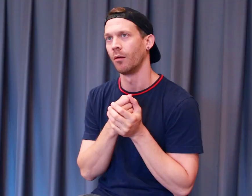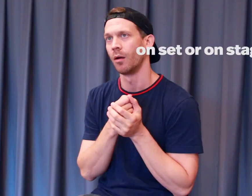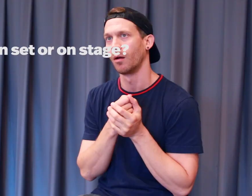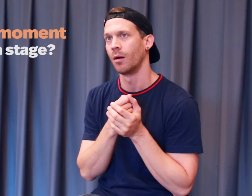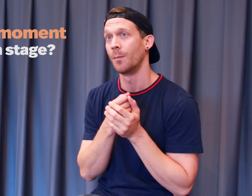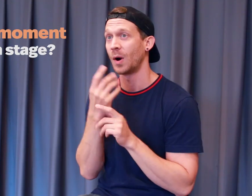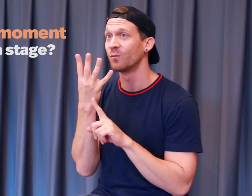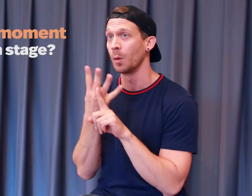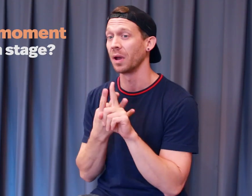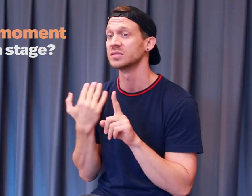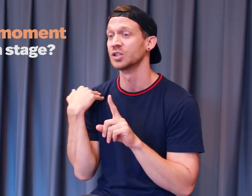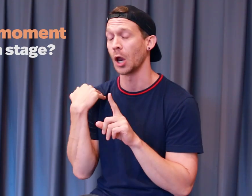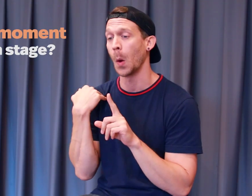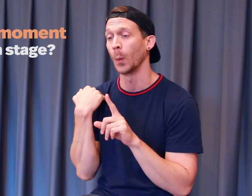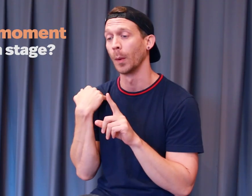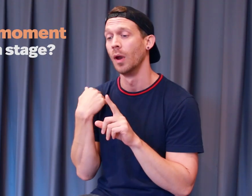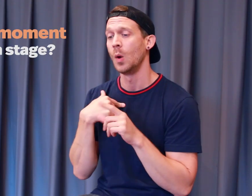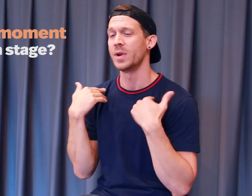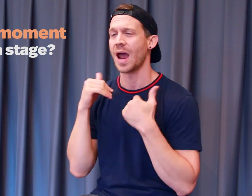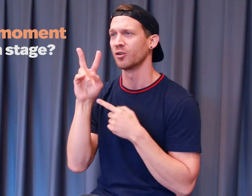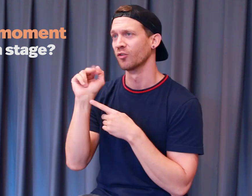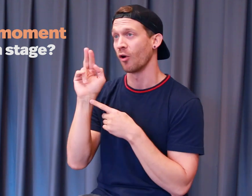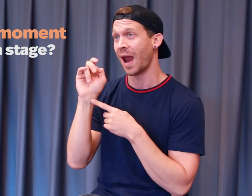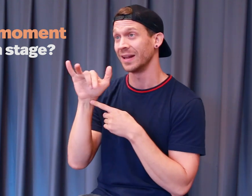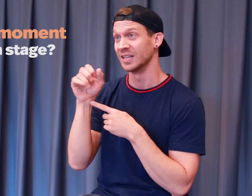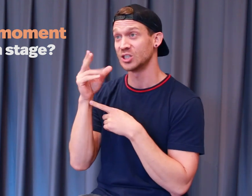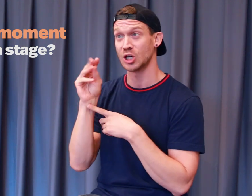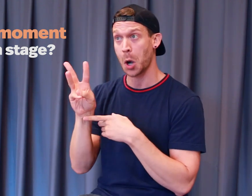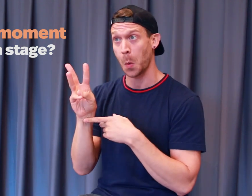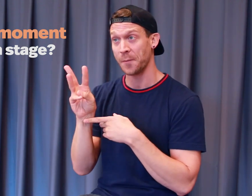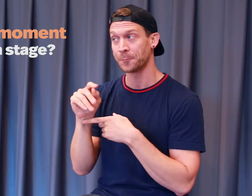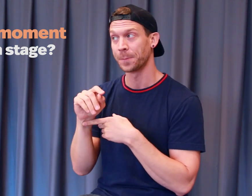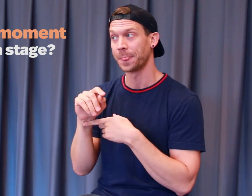About four months ago we had a variety show